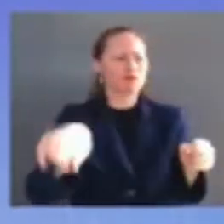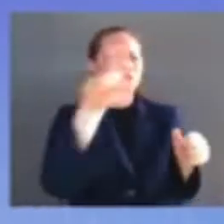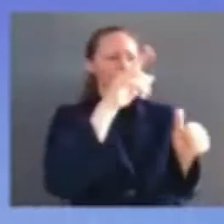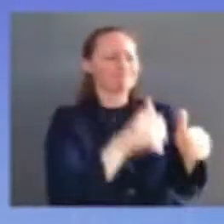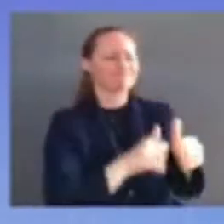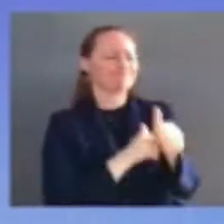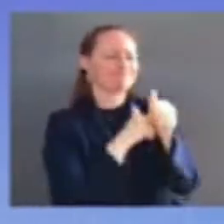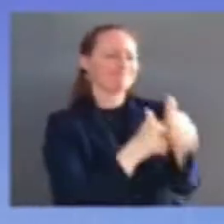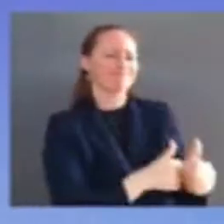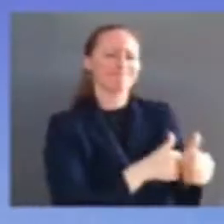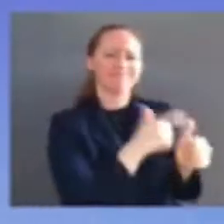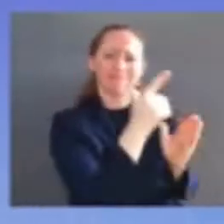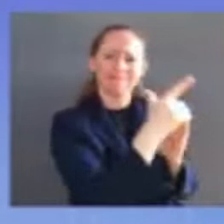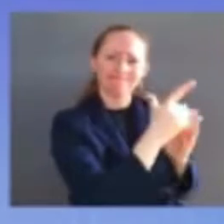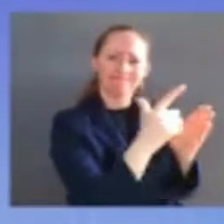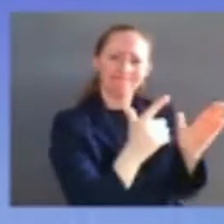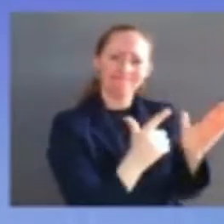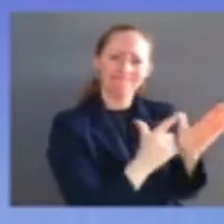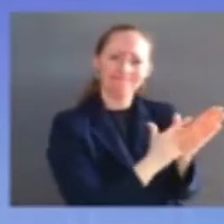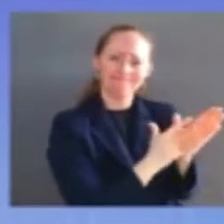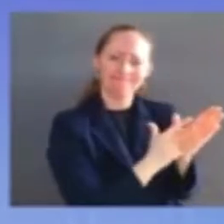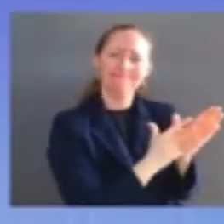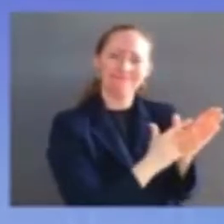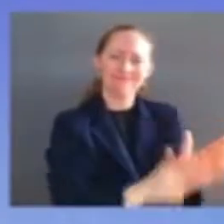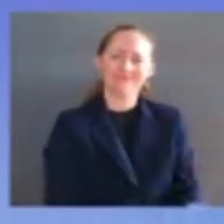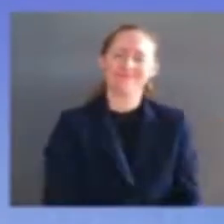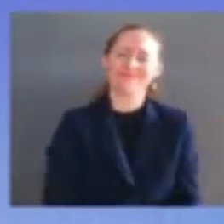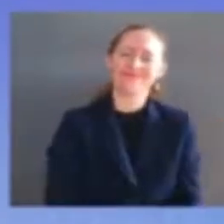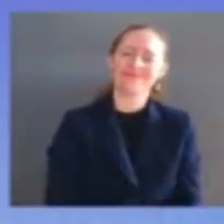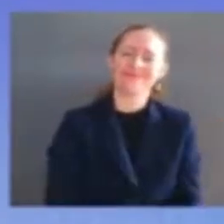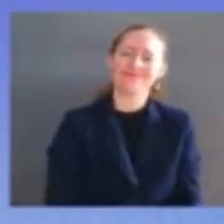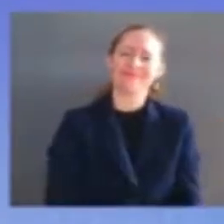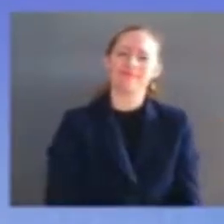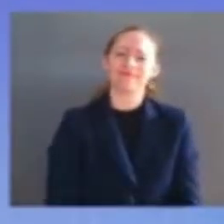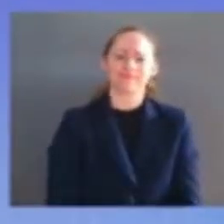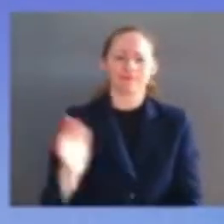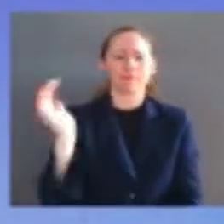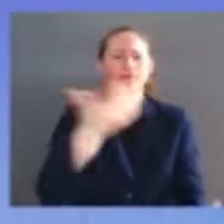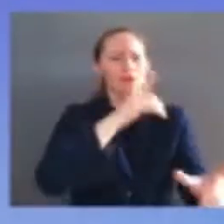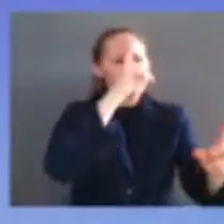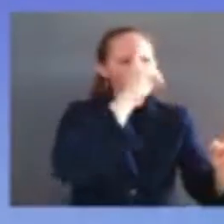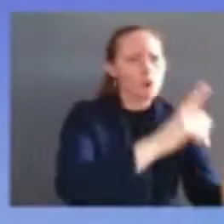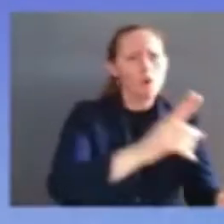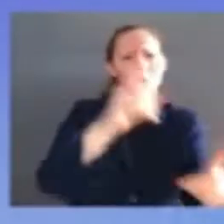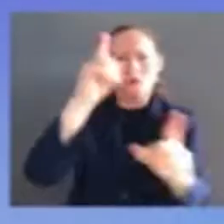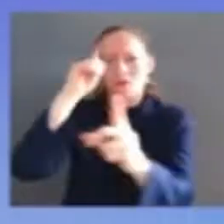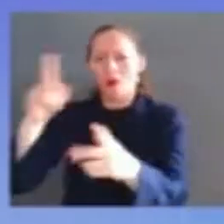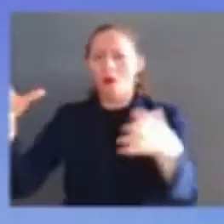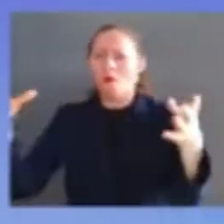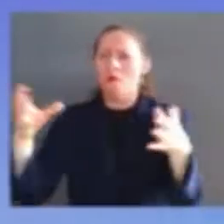project of democracy and equal justice under law forward into the future